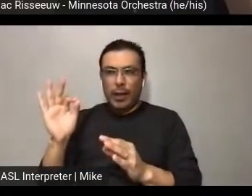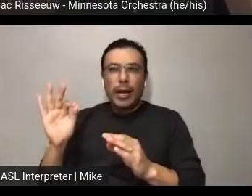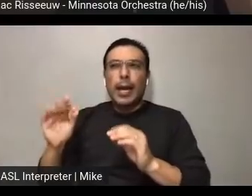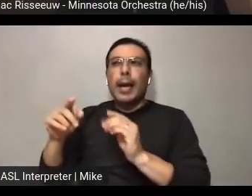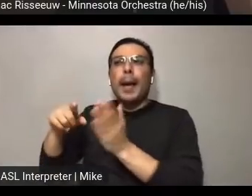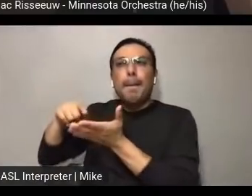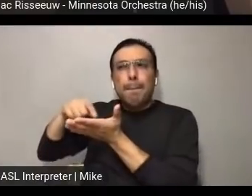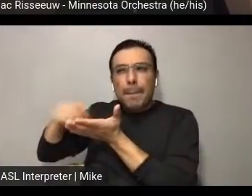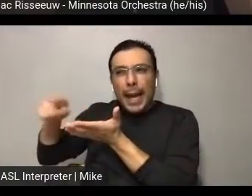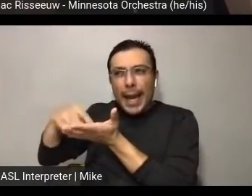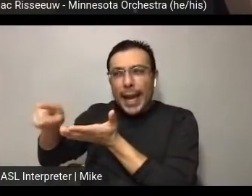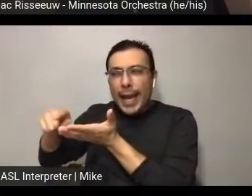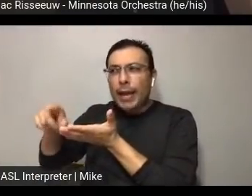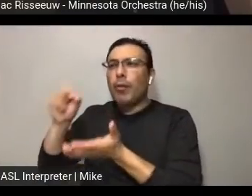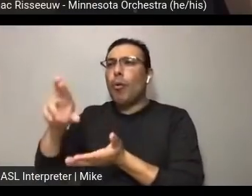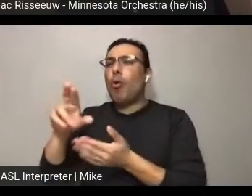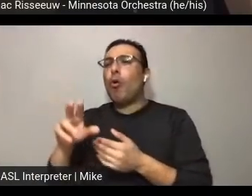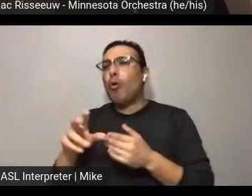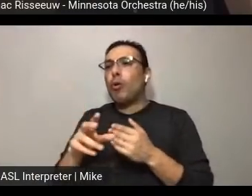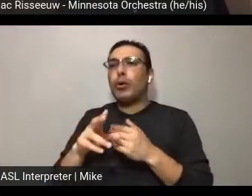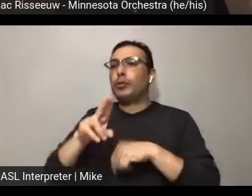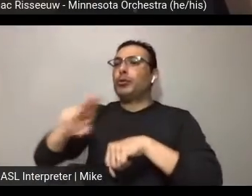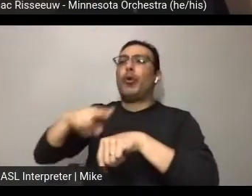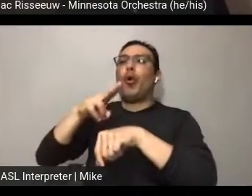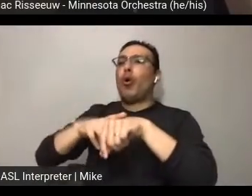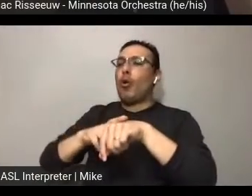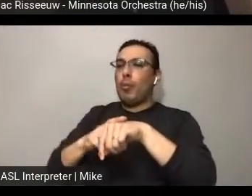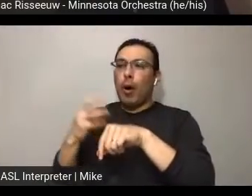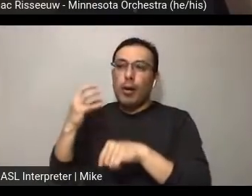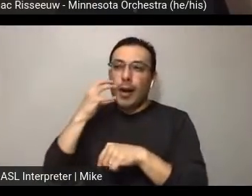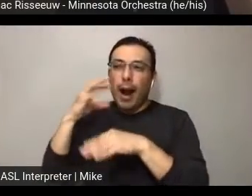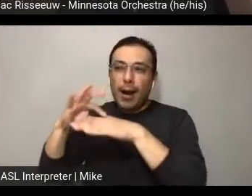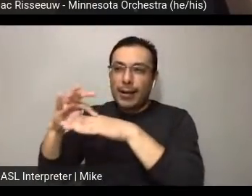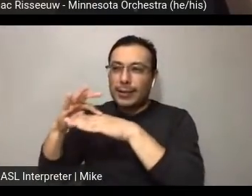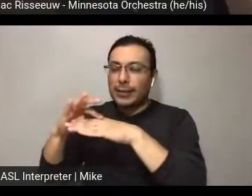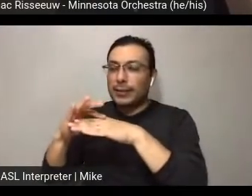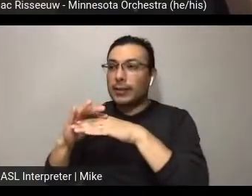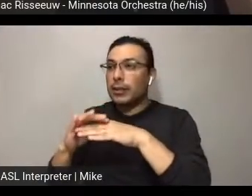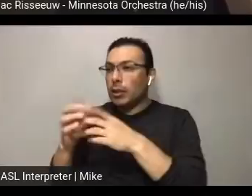content. Did you supplement your organic efforts with any paid promotion?